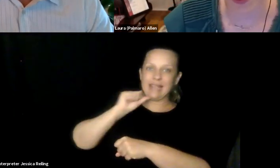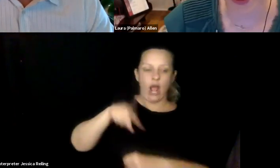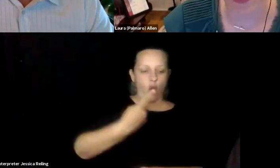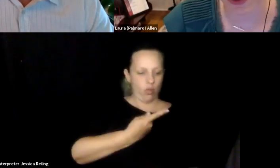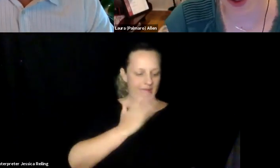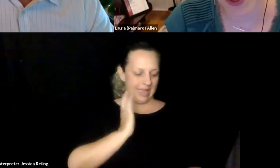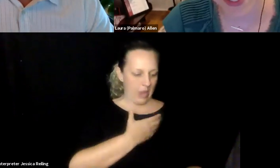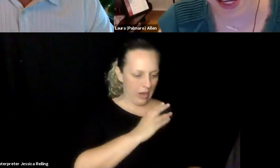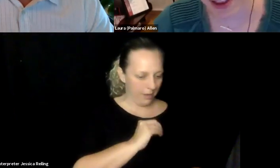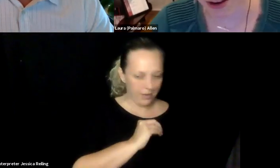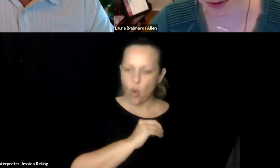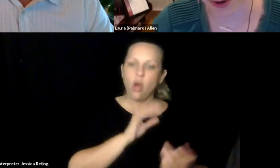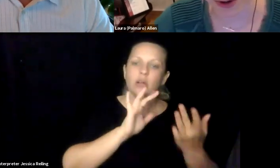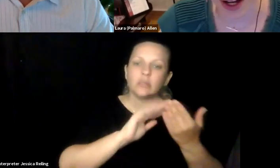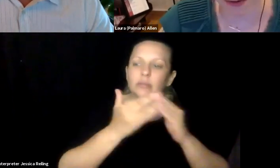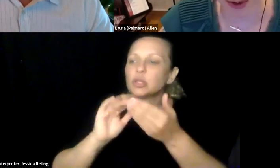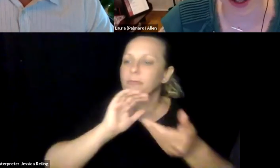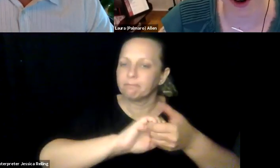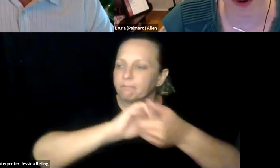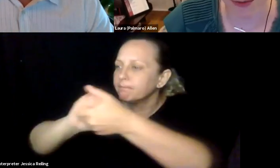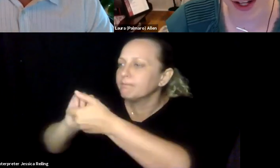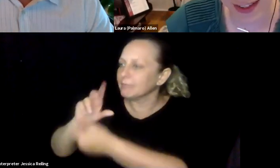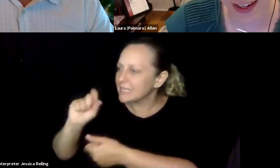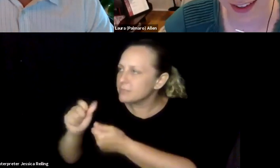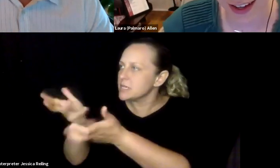integrating feedback from people with disabilities outside of just our